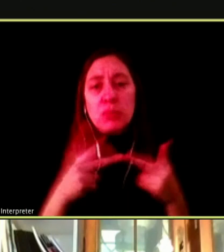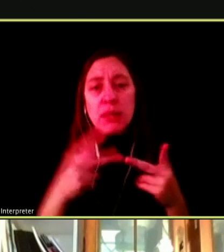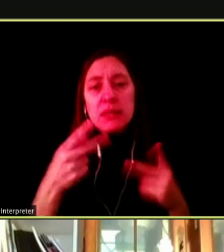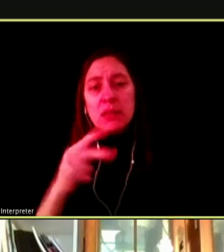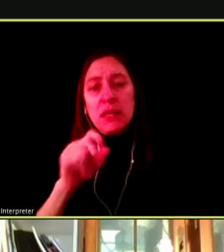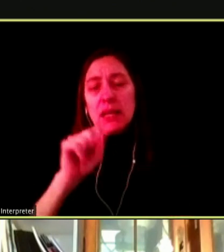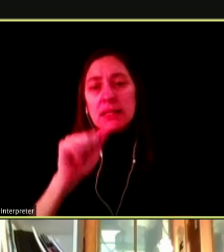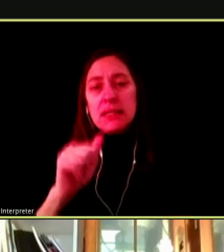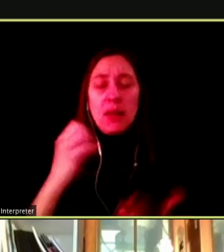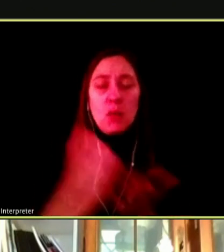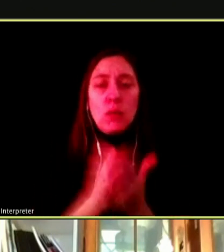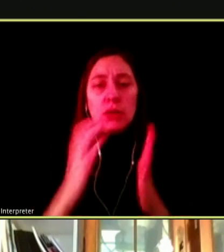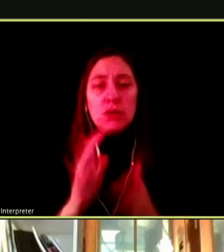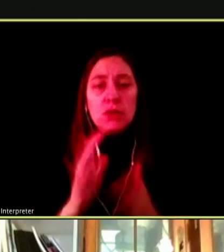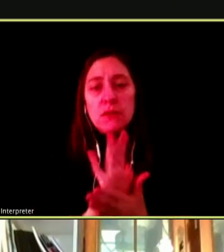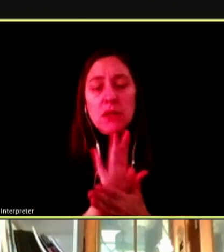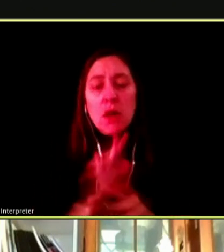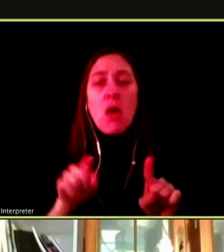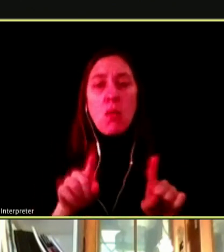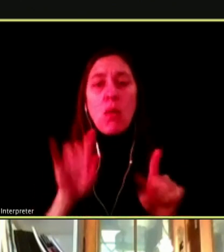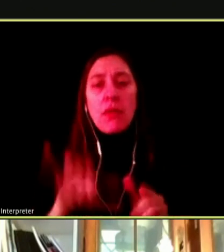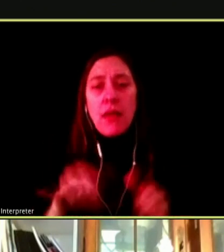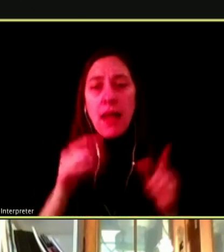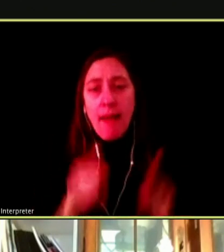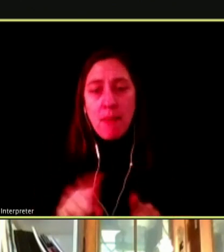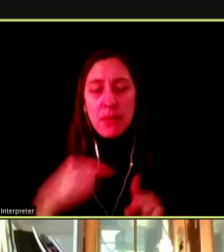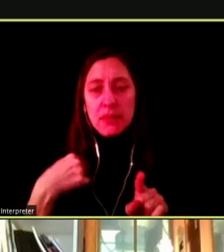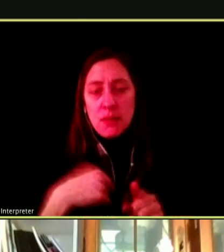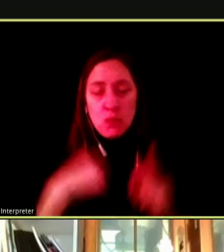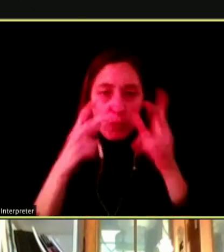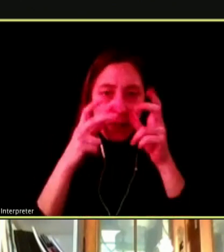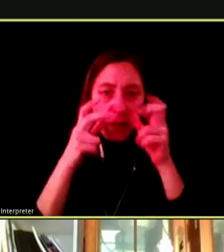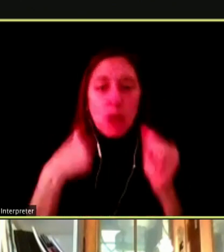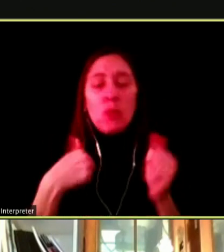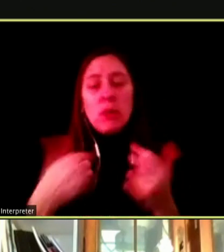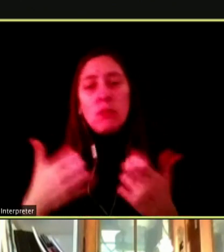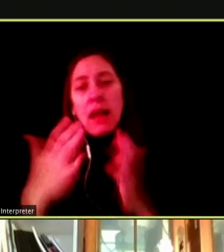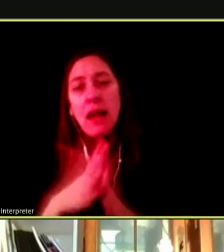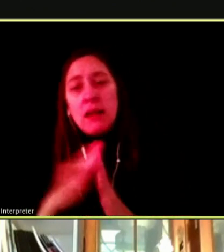WE ARE LISTENING, WE WANT TO ASK THOSE OF YOU WHO ARE WATCHING TO CONTINUE WRITING YOUR